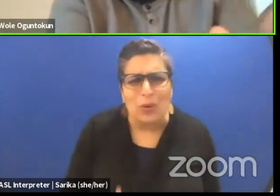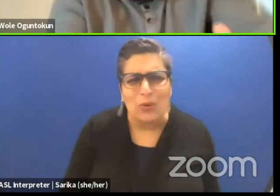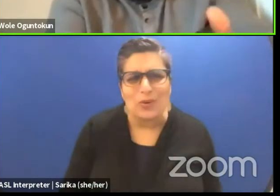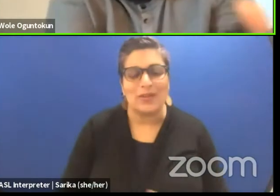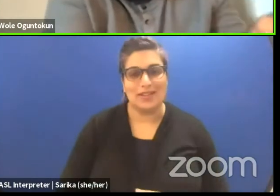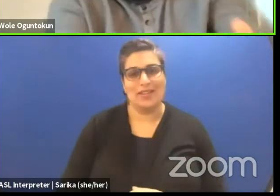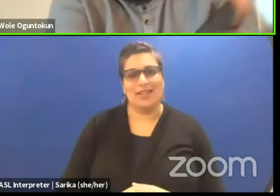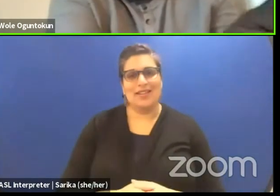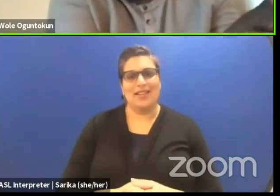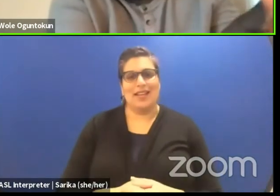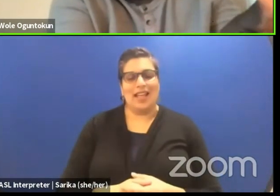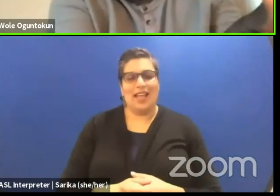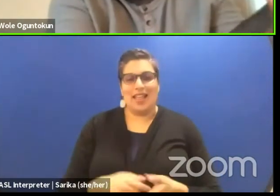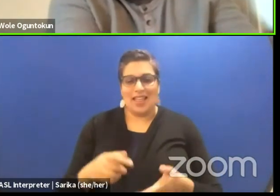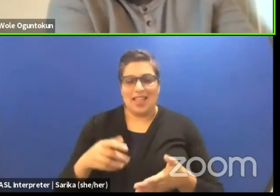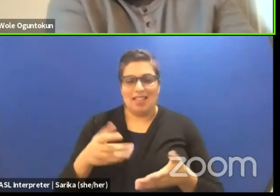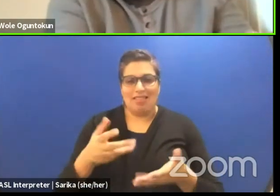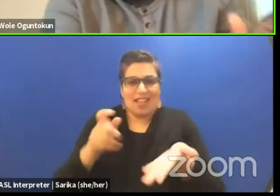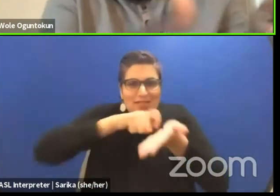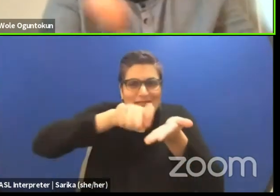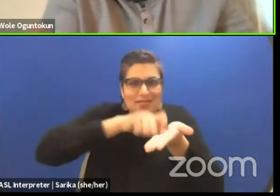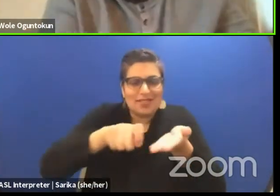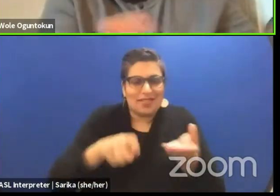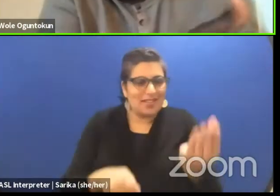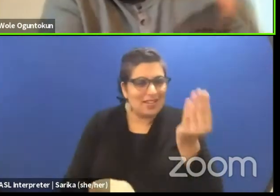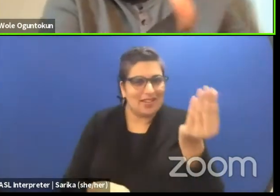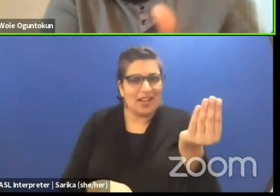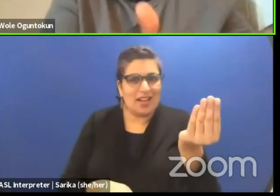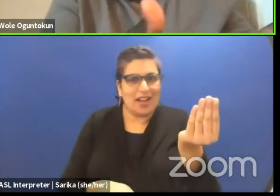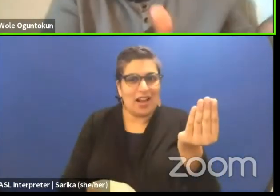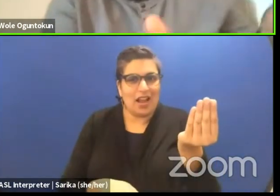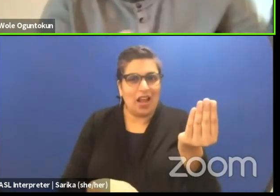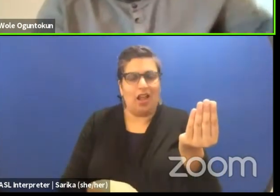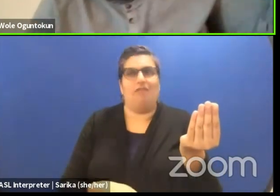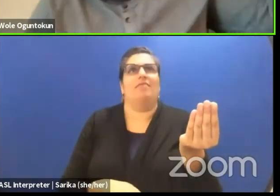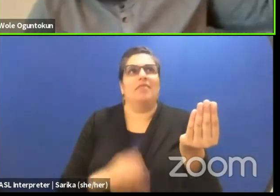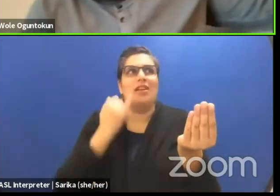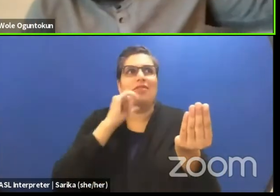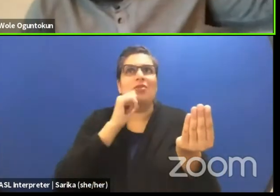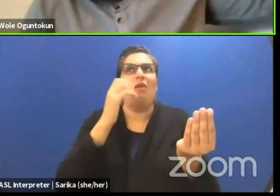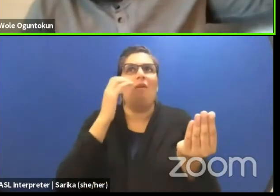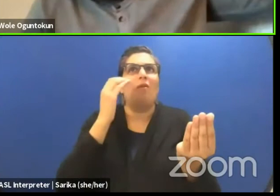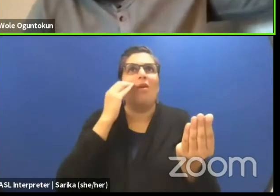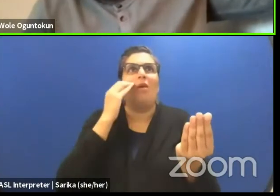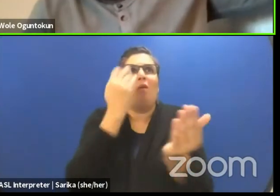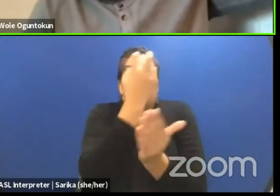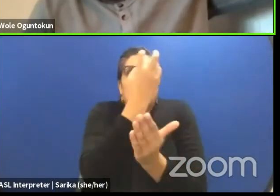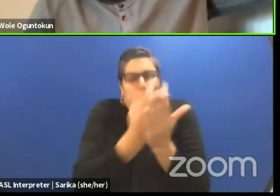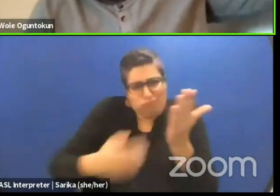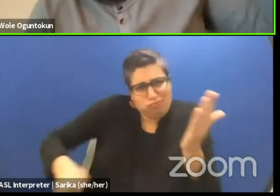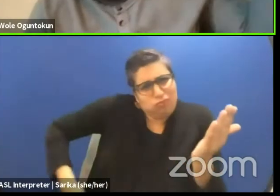if they're written in a piece of work, are lost on the institutionalized dramaturge.